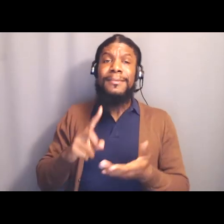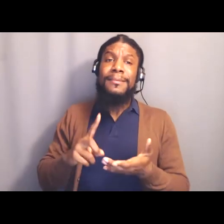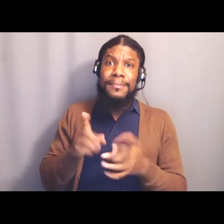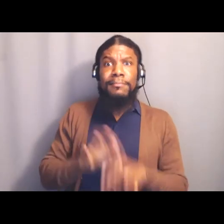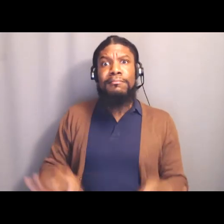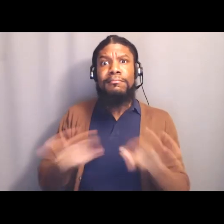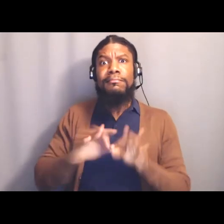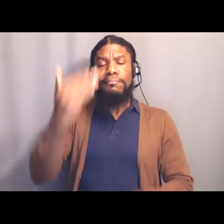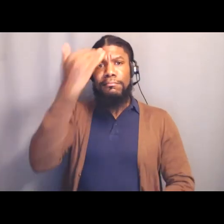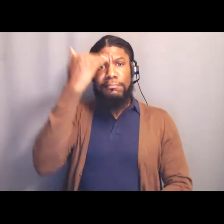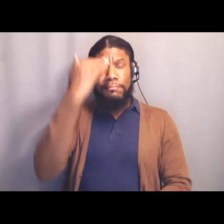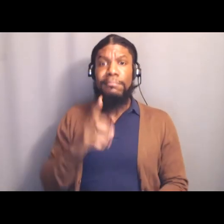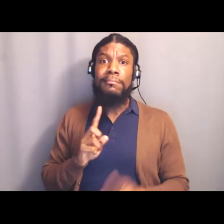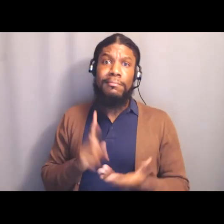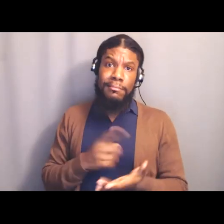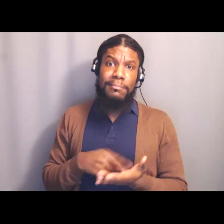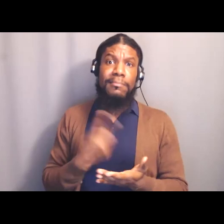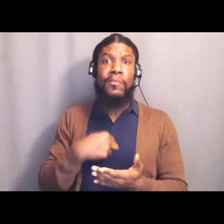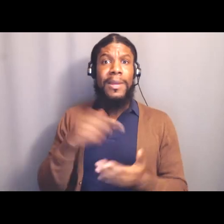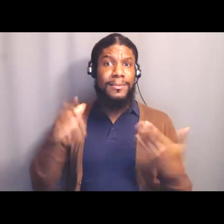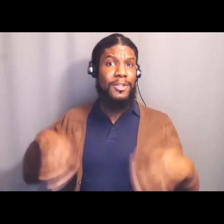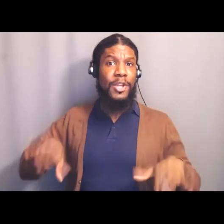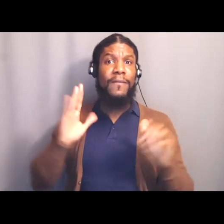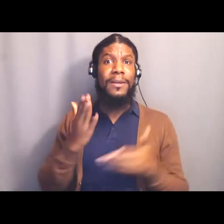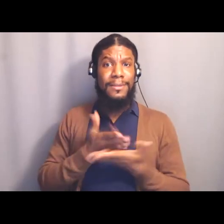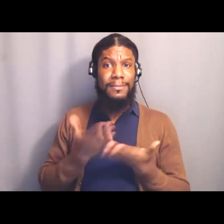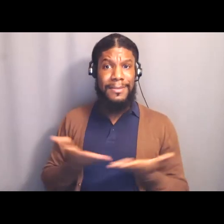that I know sometimes when we speak out for Palestine,